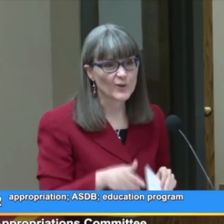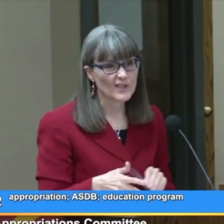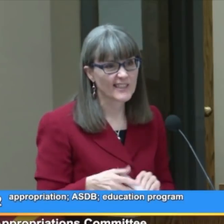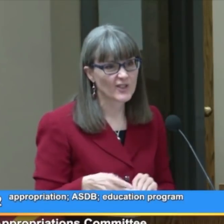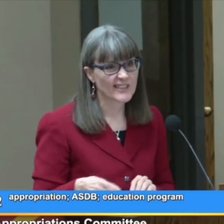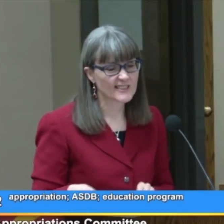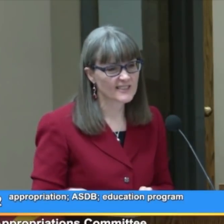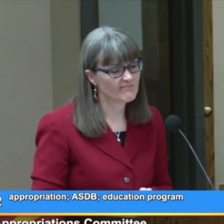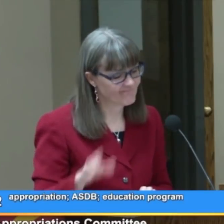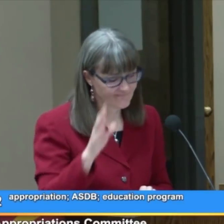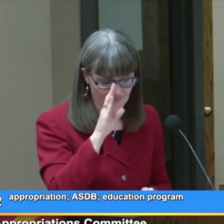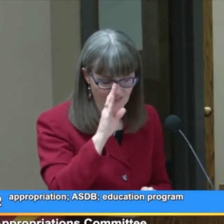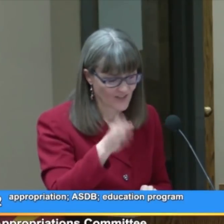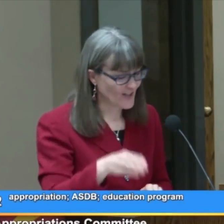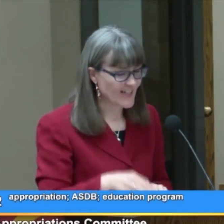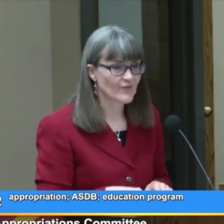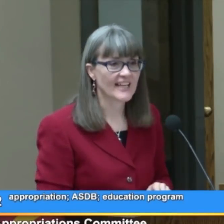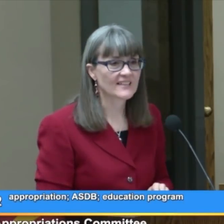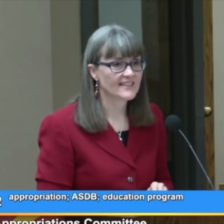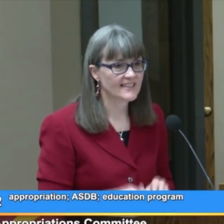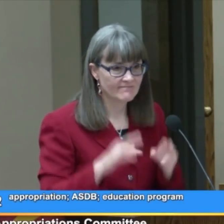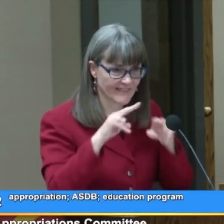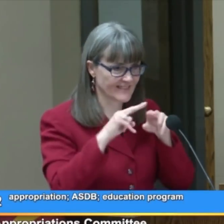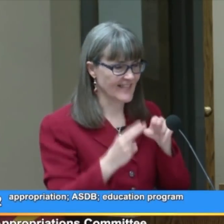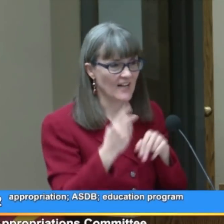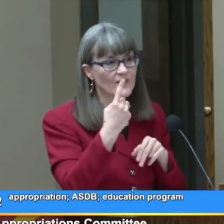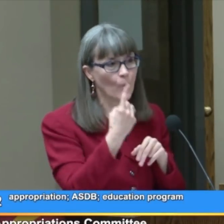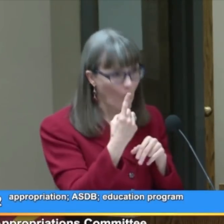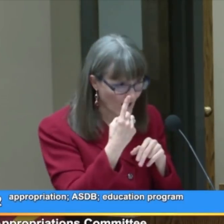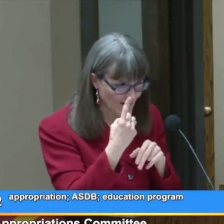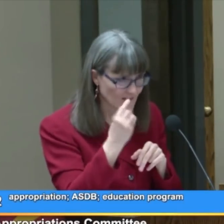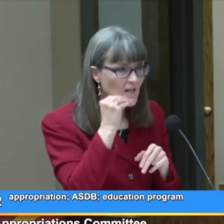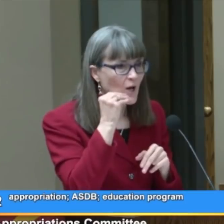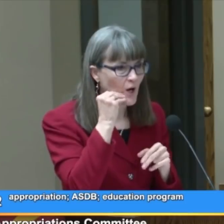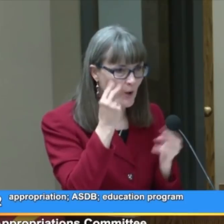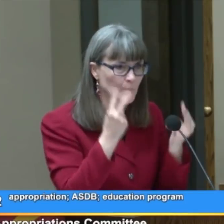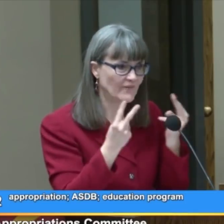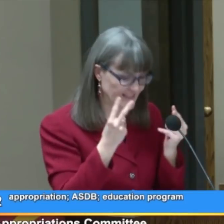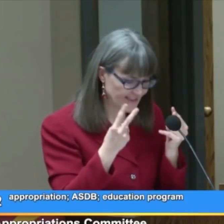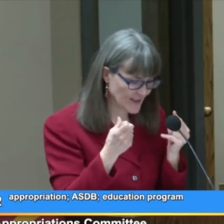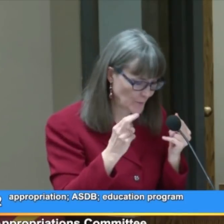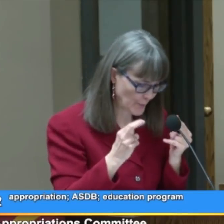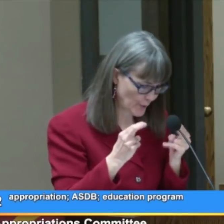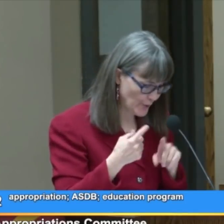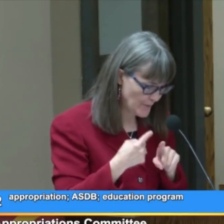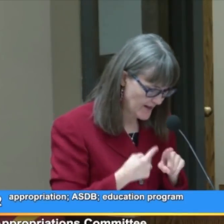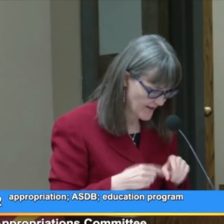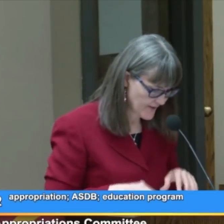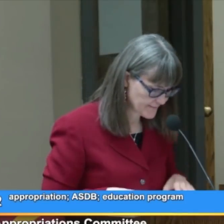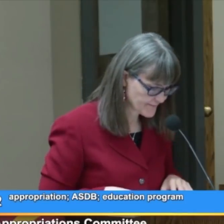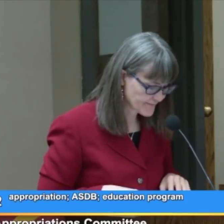And the rural areas, quite frankly, it's down to one home visit per month.